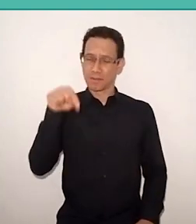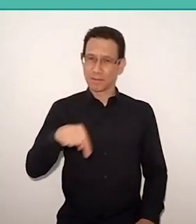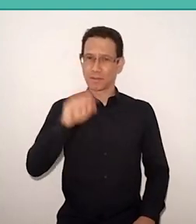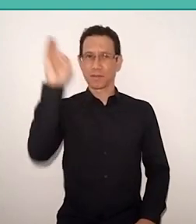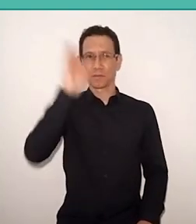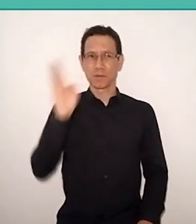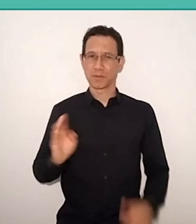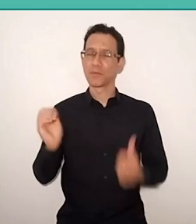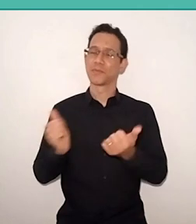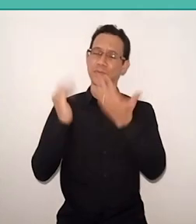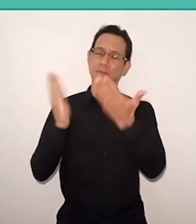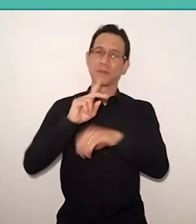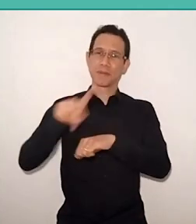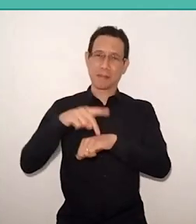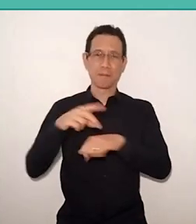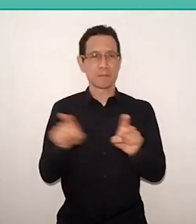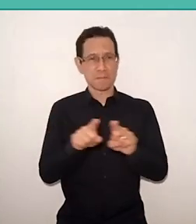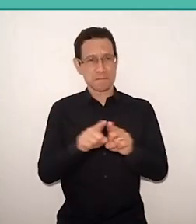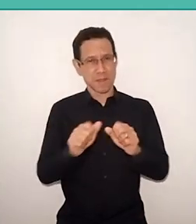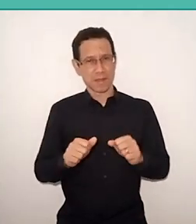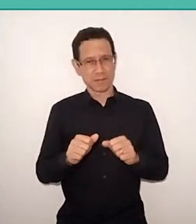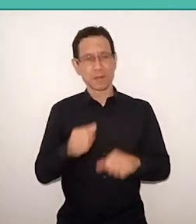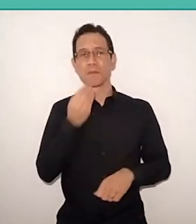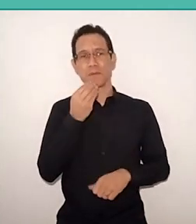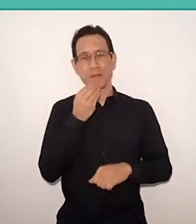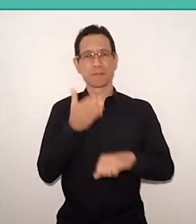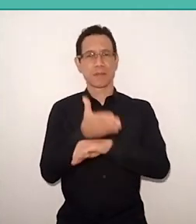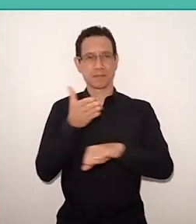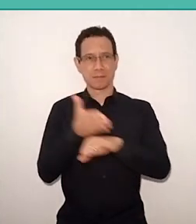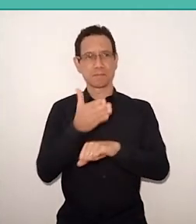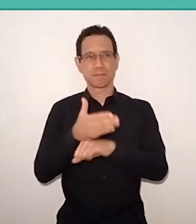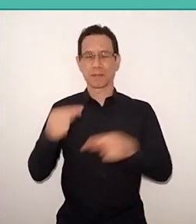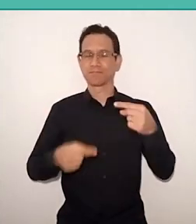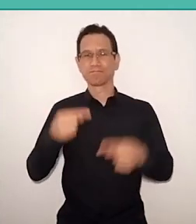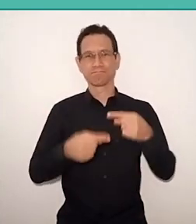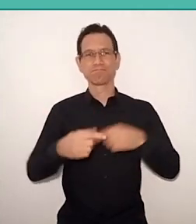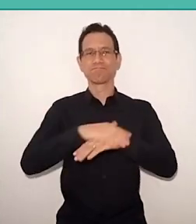We had the opportunity to participate of a similar debate in Spain,